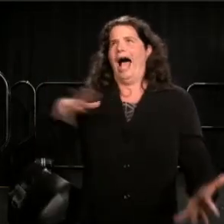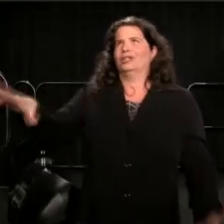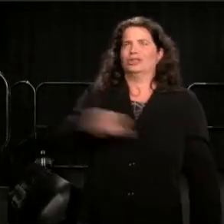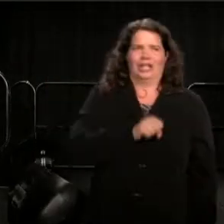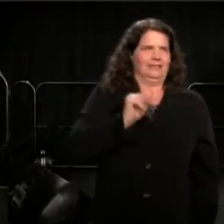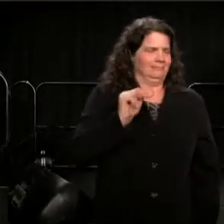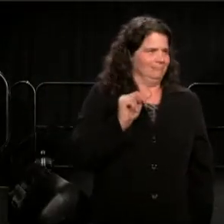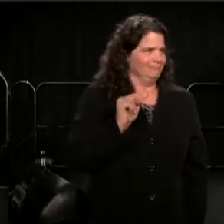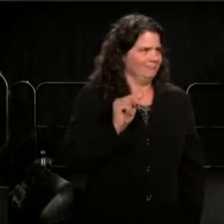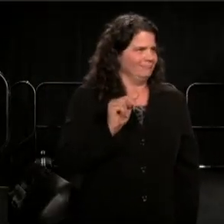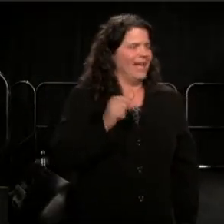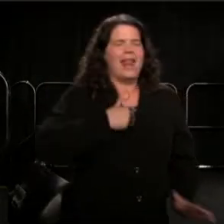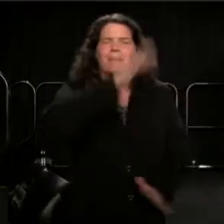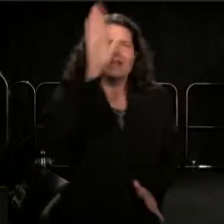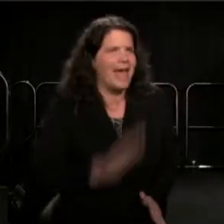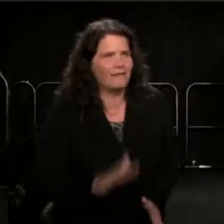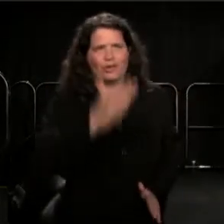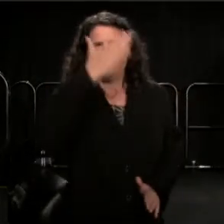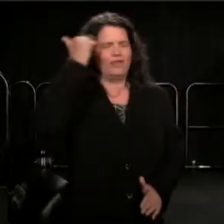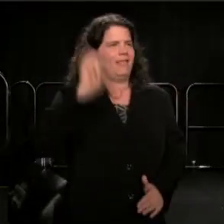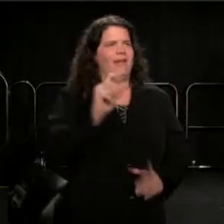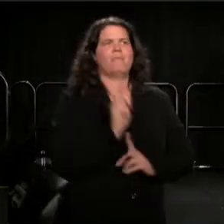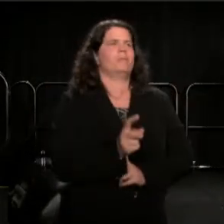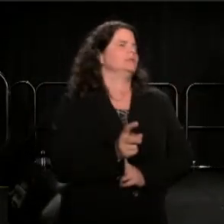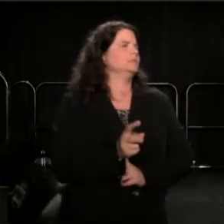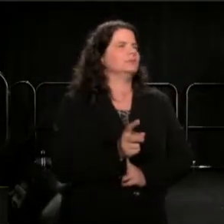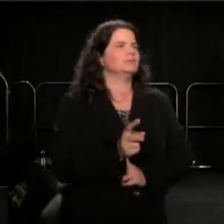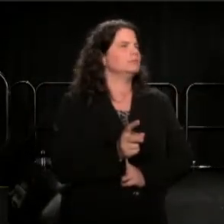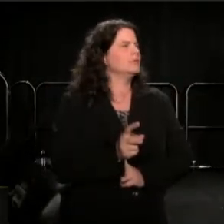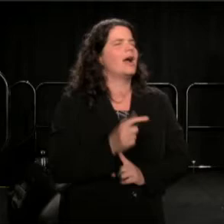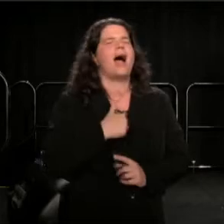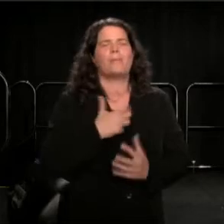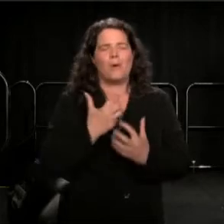And I'm never ever going to forget it. And I'm going to hold on to it forever.